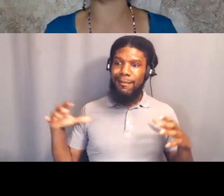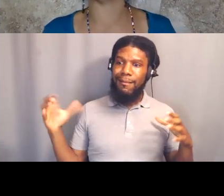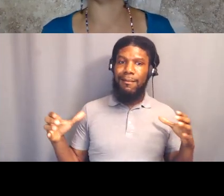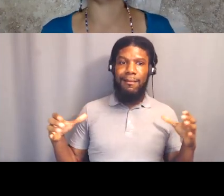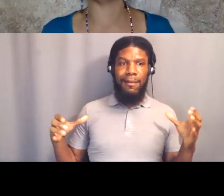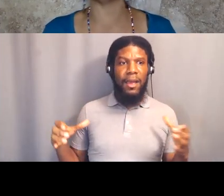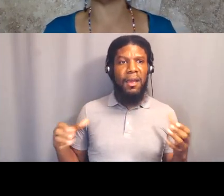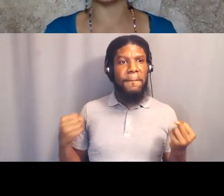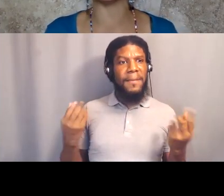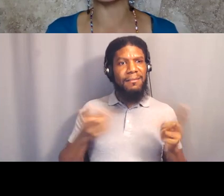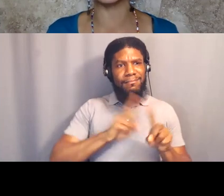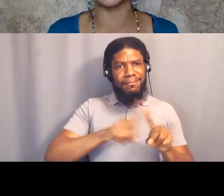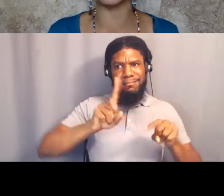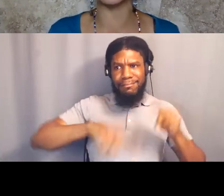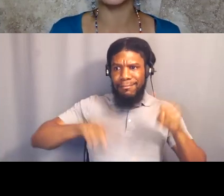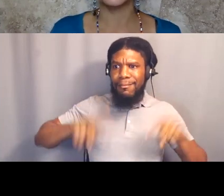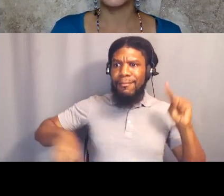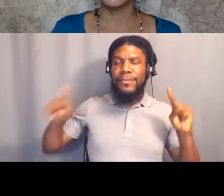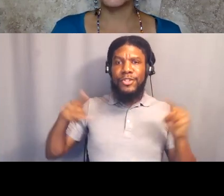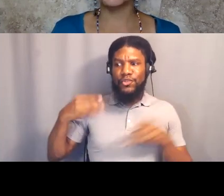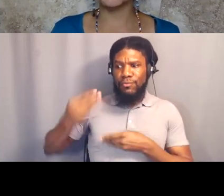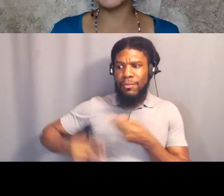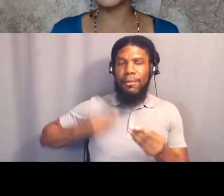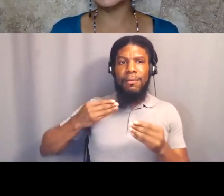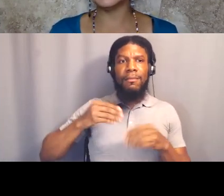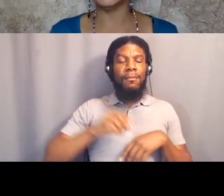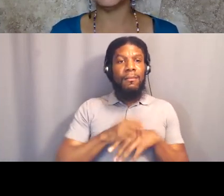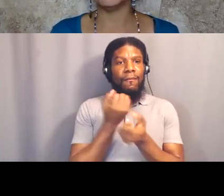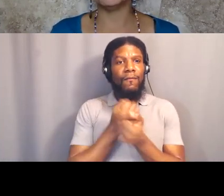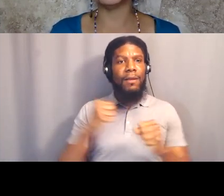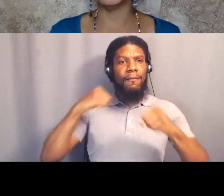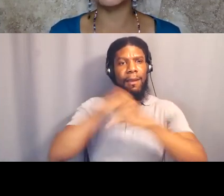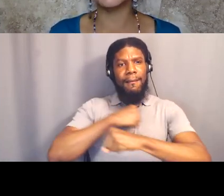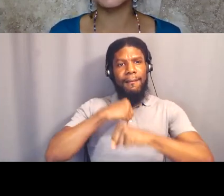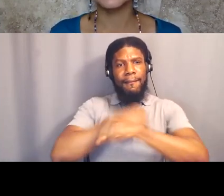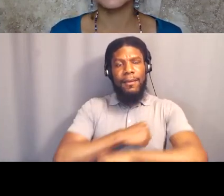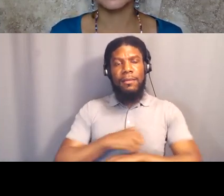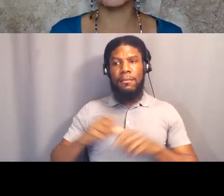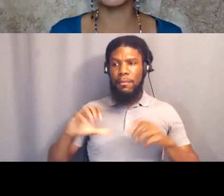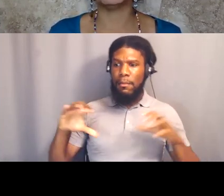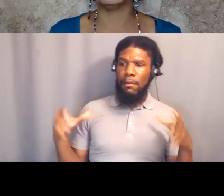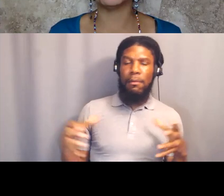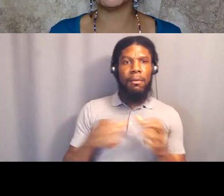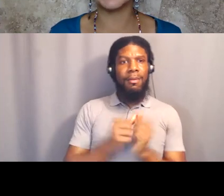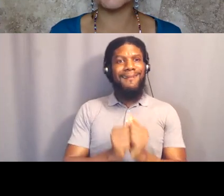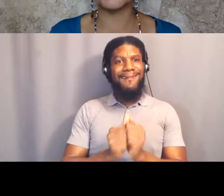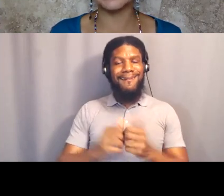of freedom fighters together, to really build a really beautiful energy